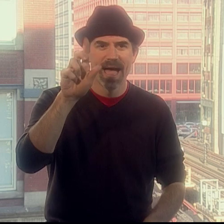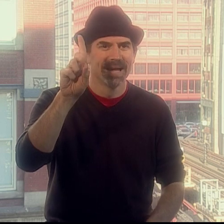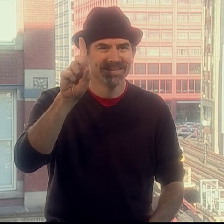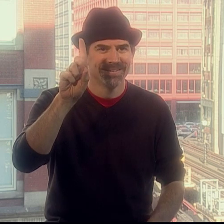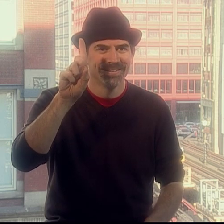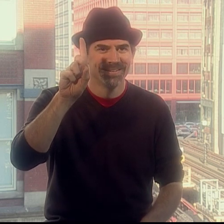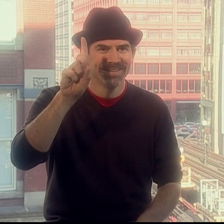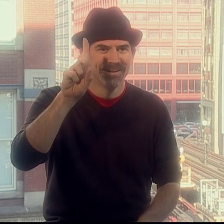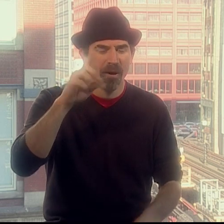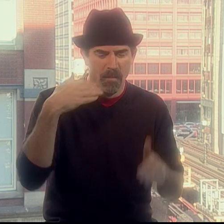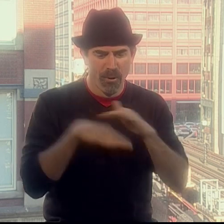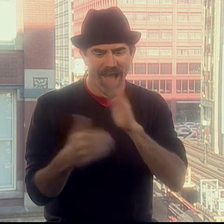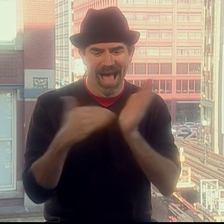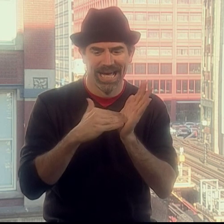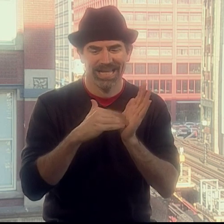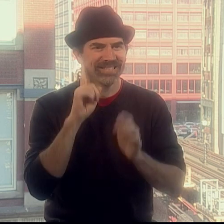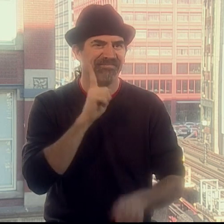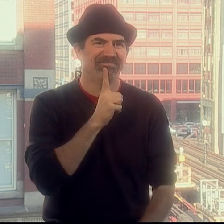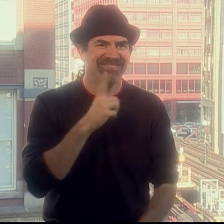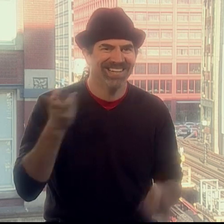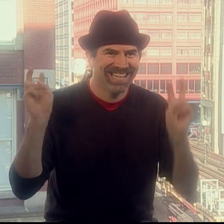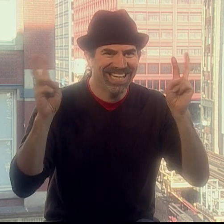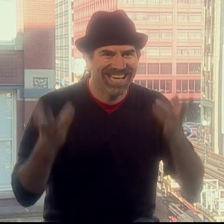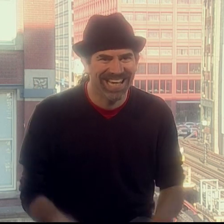I felt like a B-A-D - born again deaf.